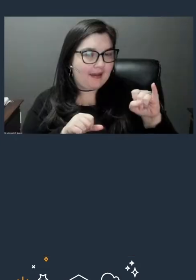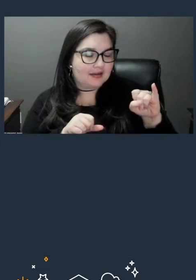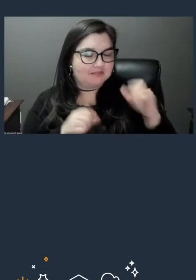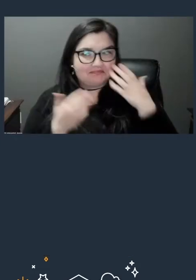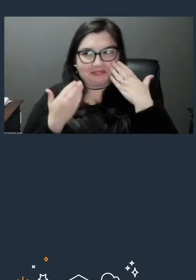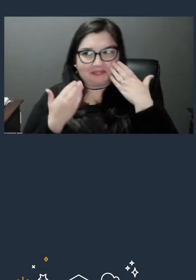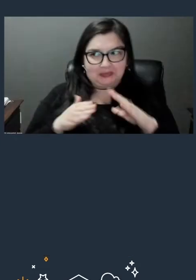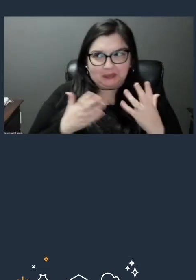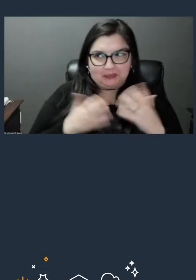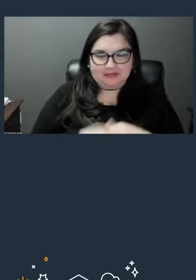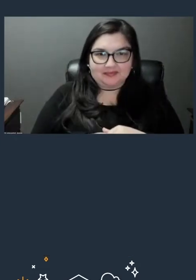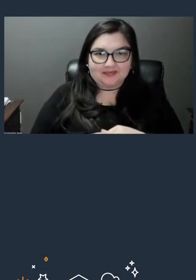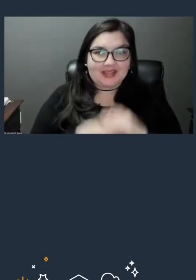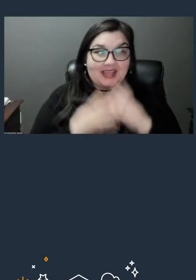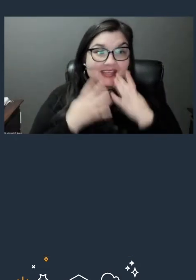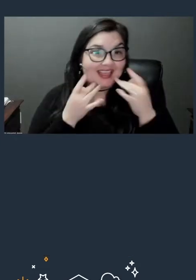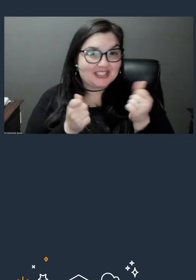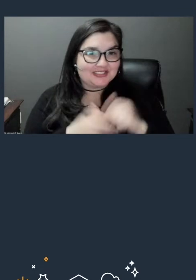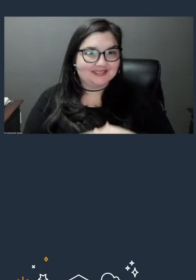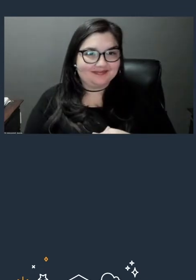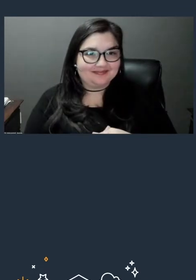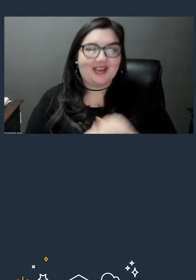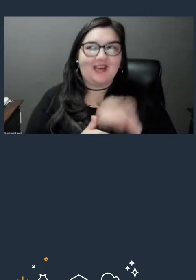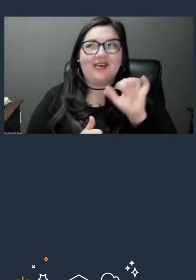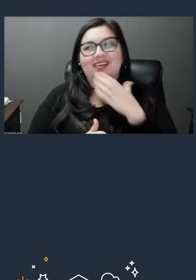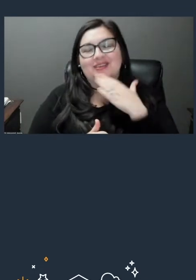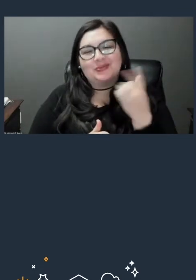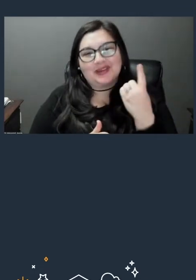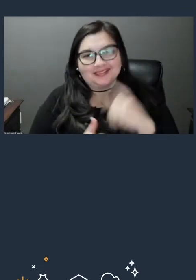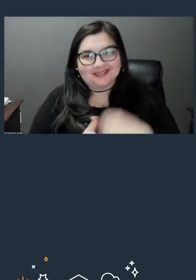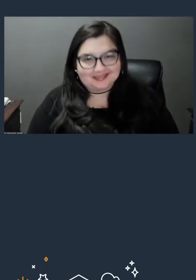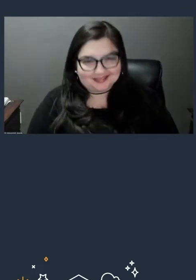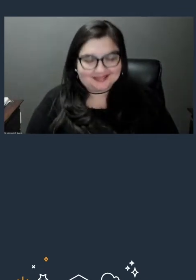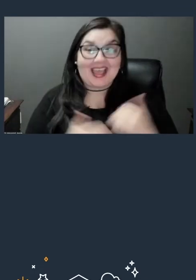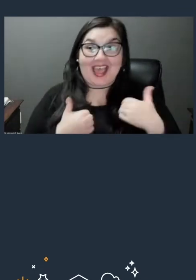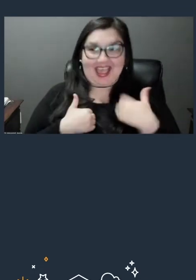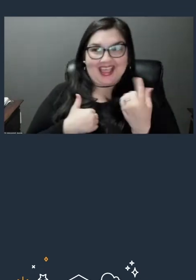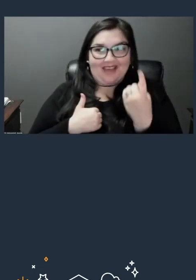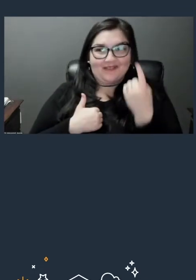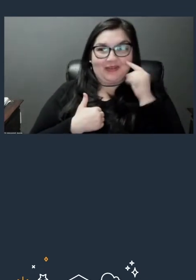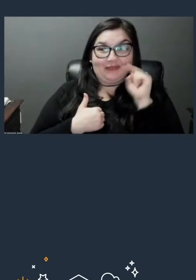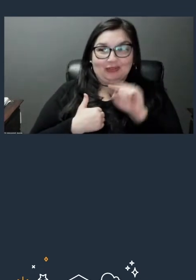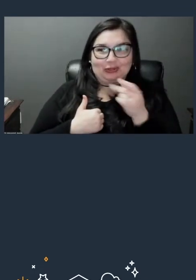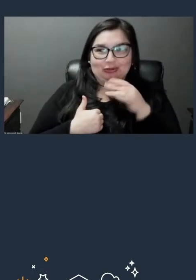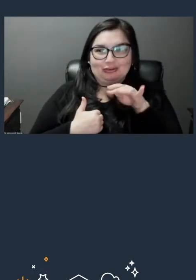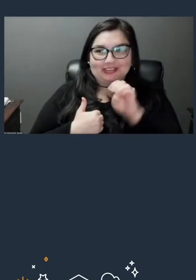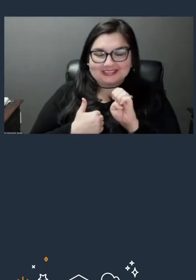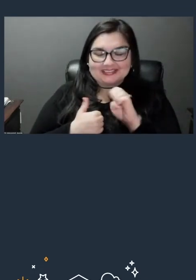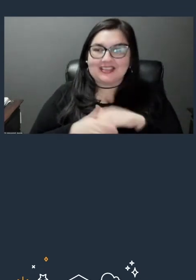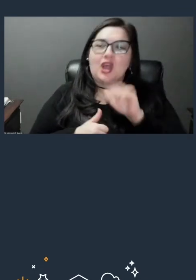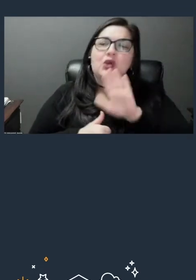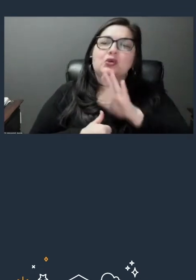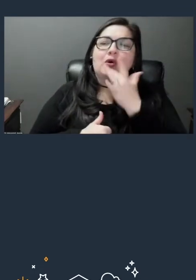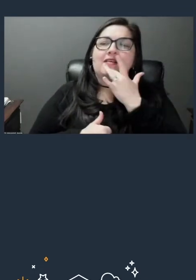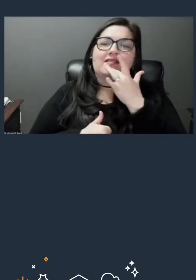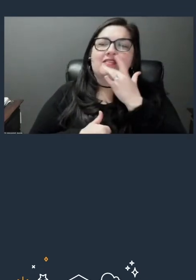Delicious. - Ah, that's a good one. Okay, I got one for you, Christie. Okay. - What is your favorite programming language?